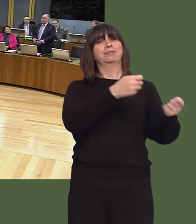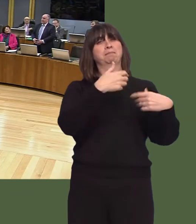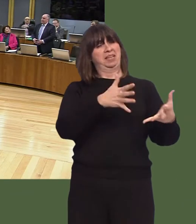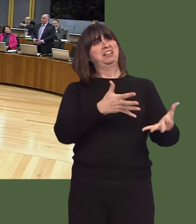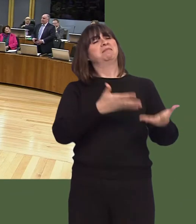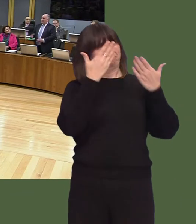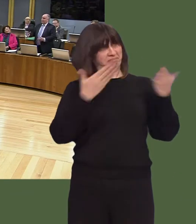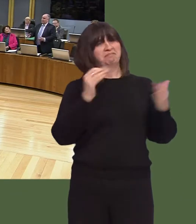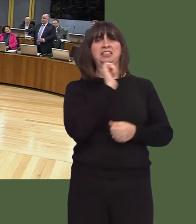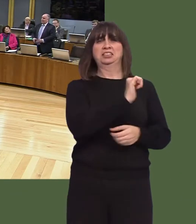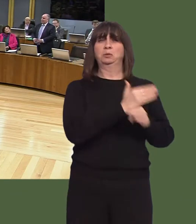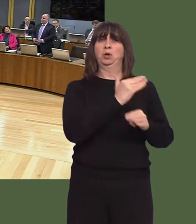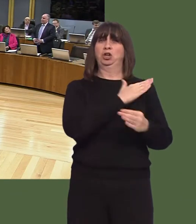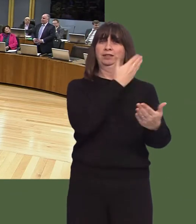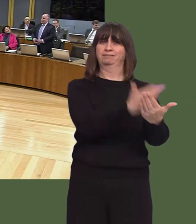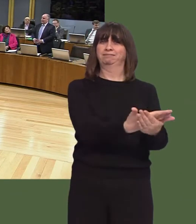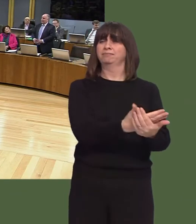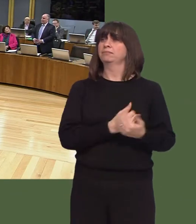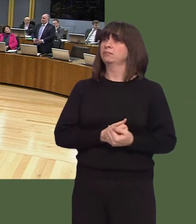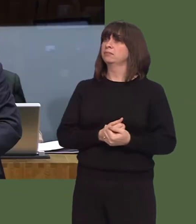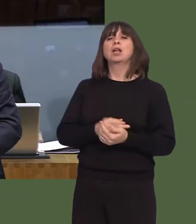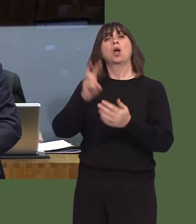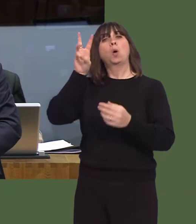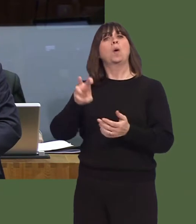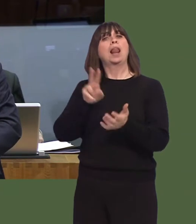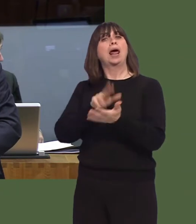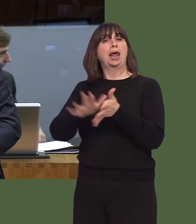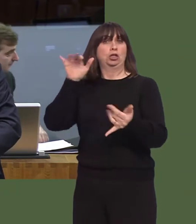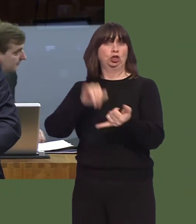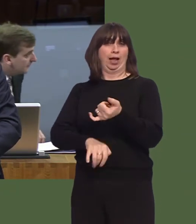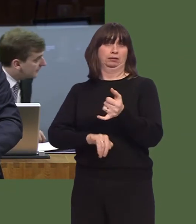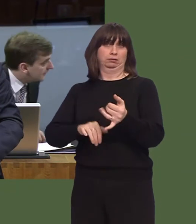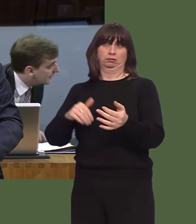First Minister, we've all seen the pressures that have hit the Welsh NHS over the last